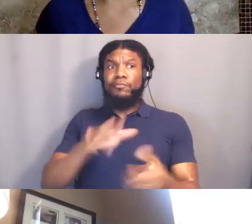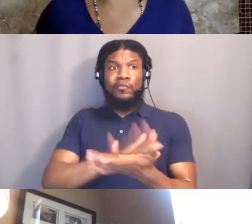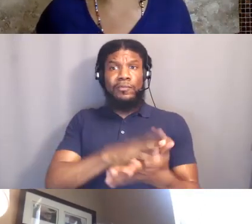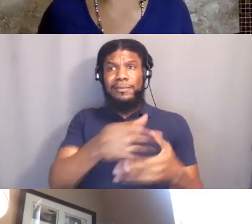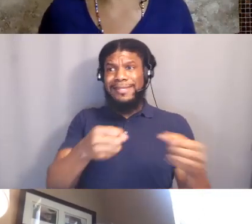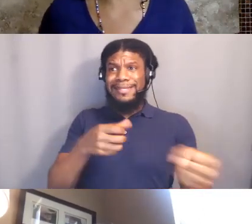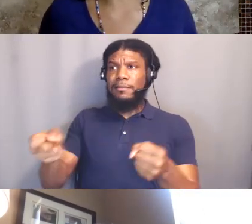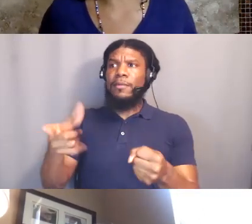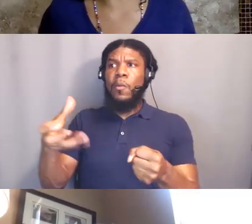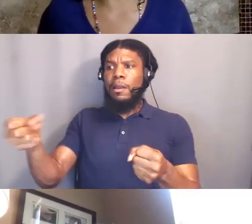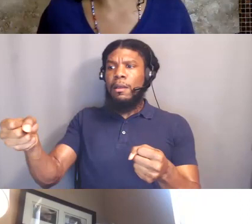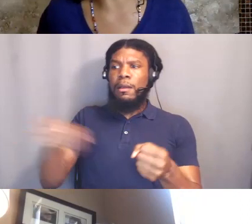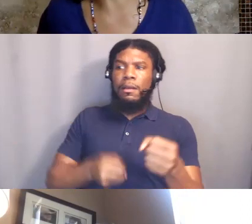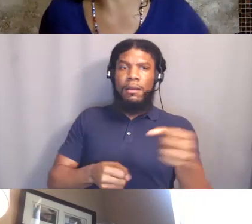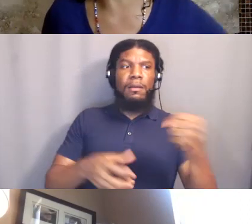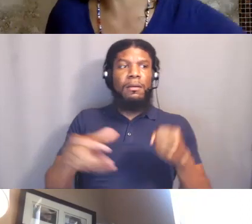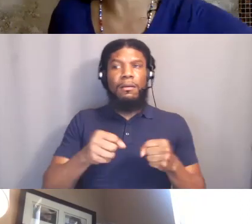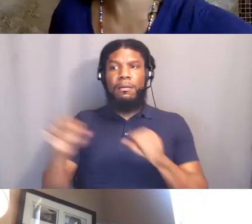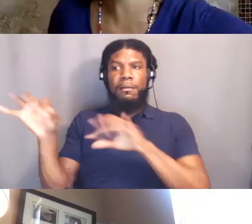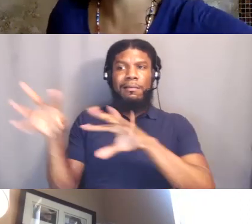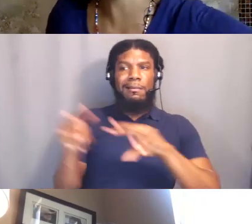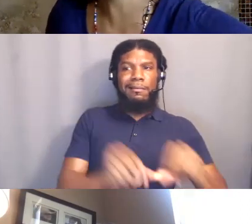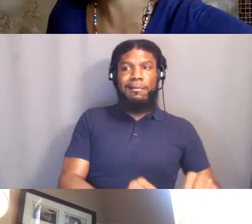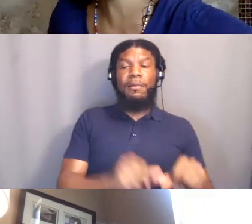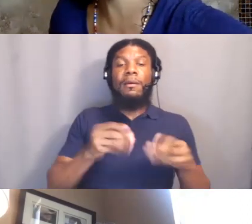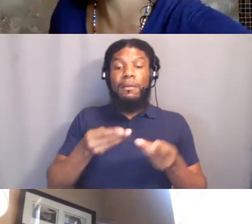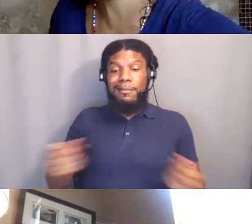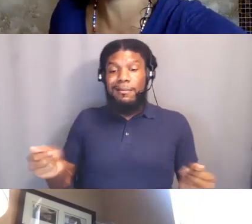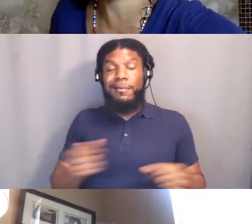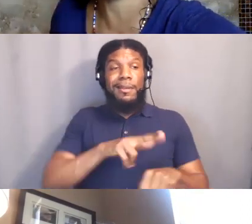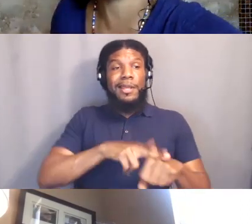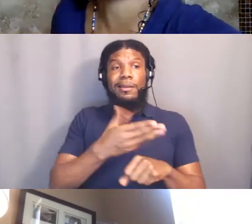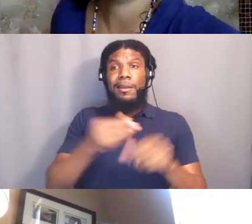And she said something about like cooptation and